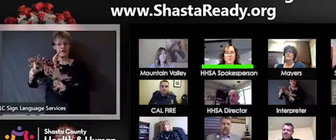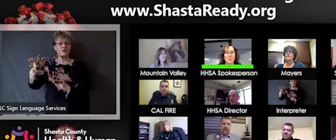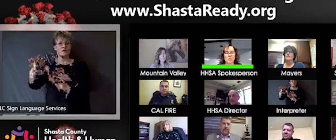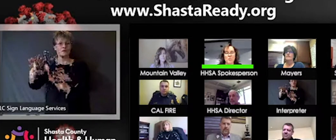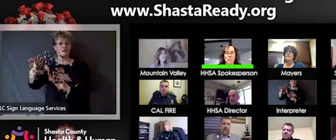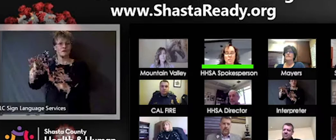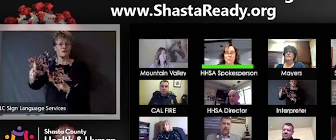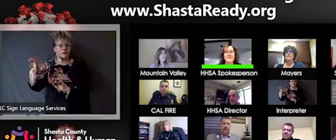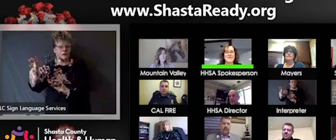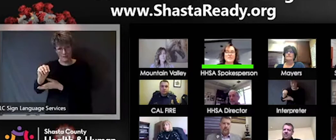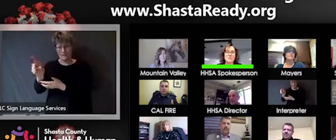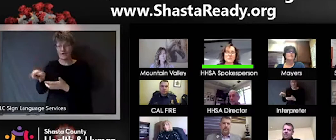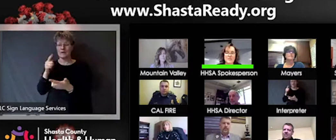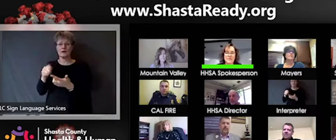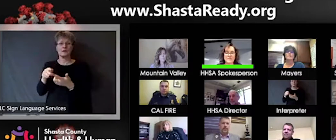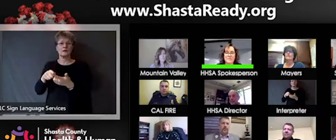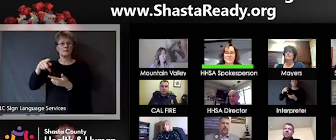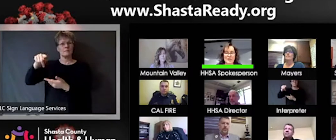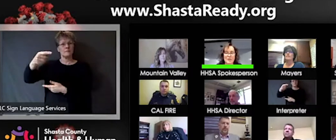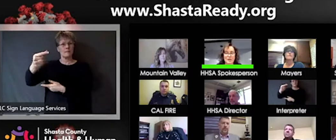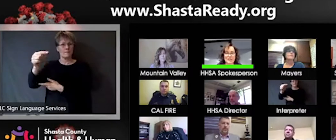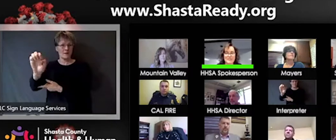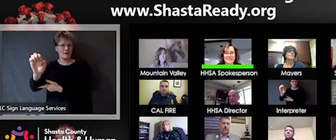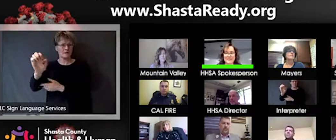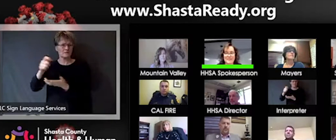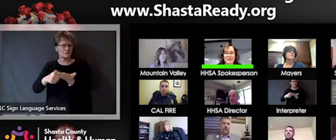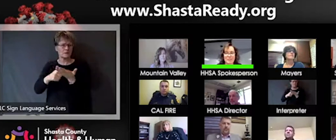wellness. I'll give some updates and then we'll dive into media questions. Does